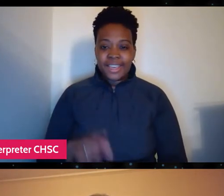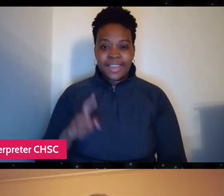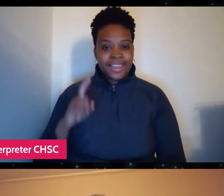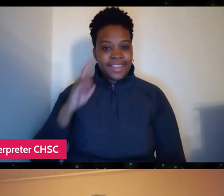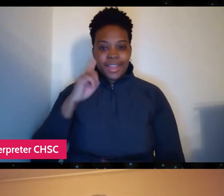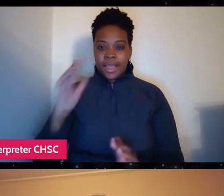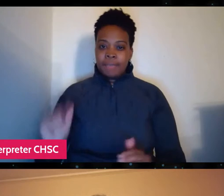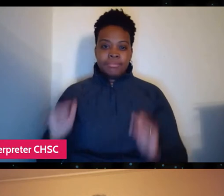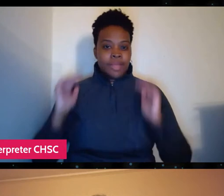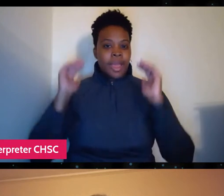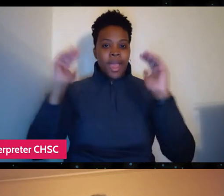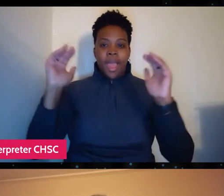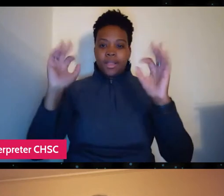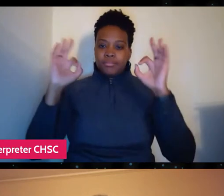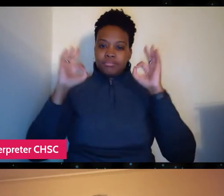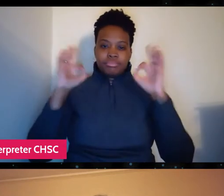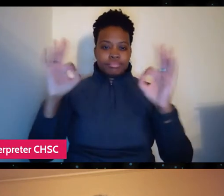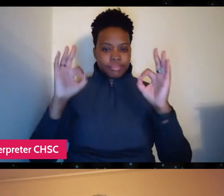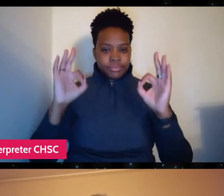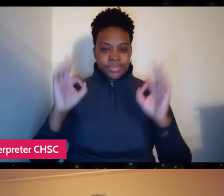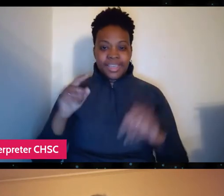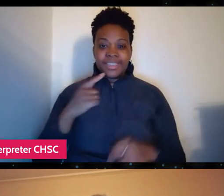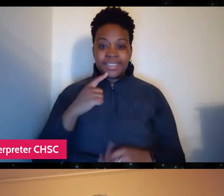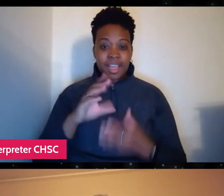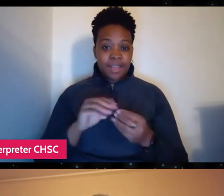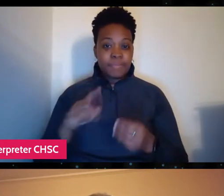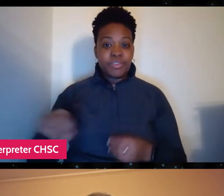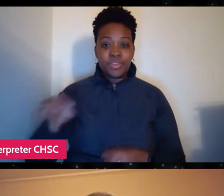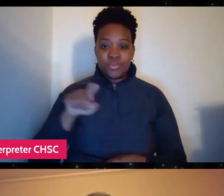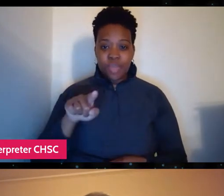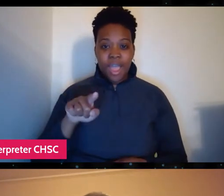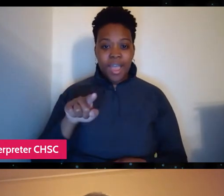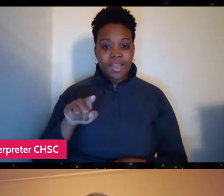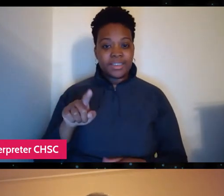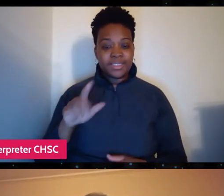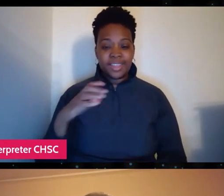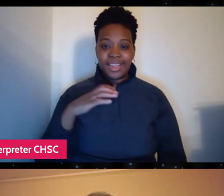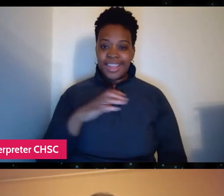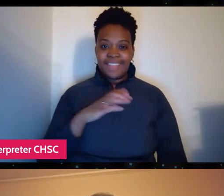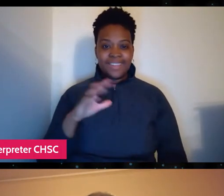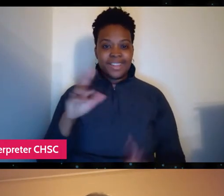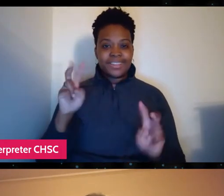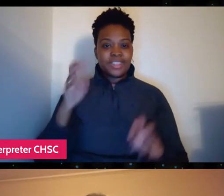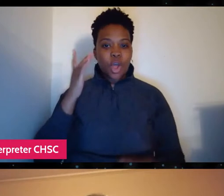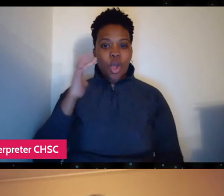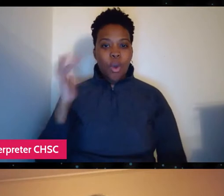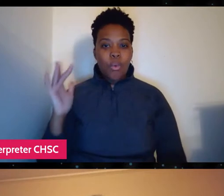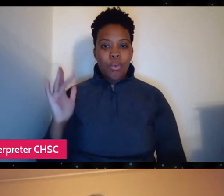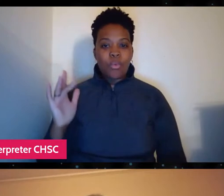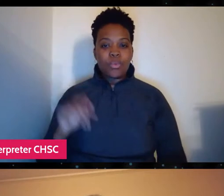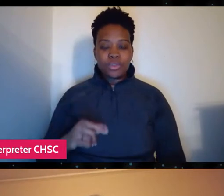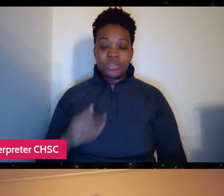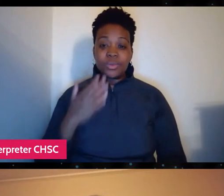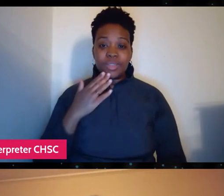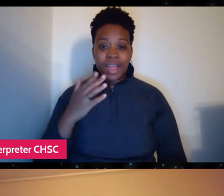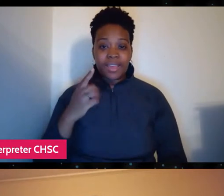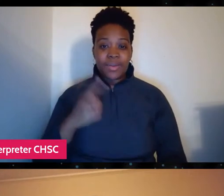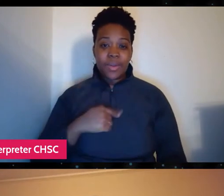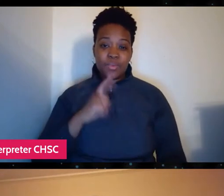So he said you alone, you guys need to get to Cleveland, lo and behold, you know, much fine in heaven. So we're really, really glad to be part of it.